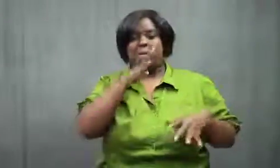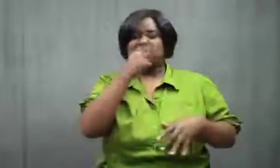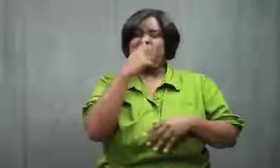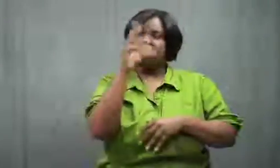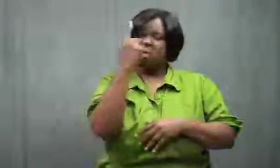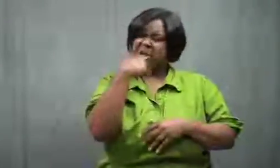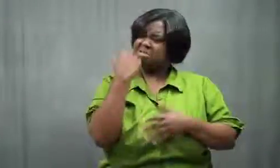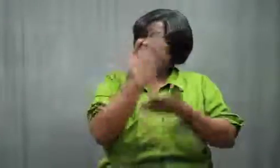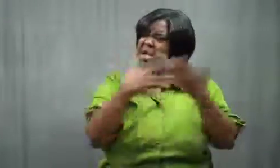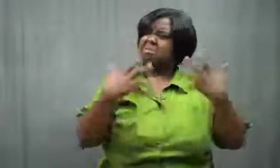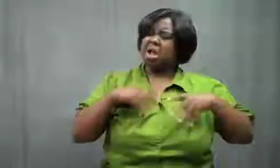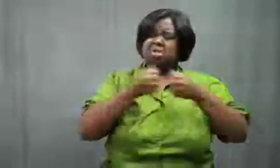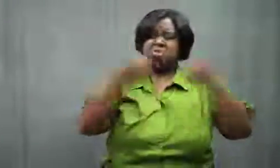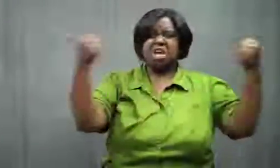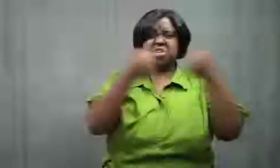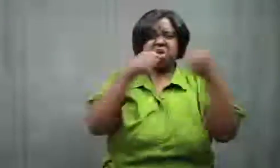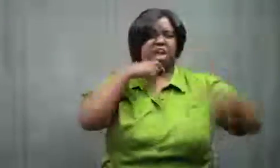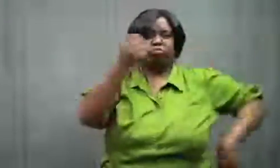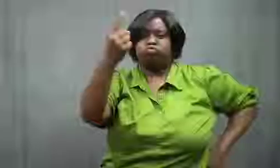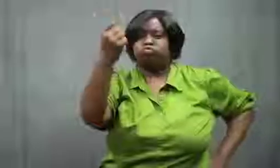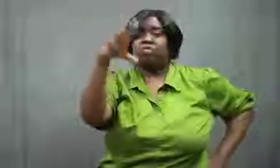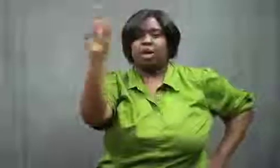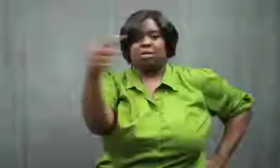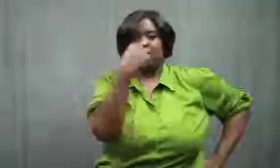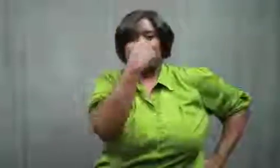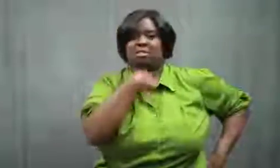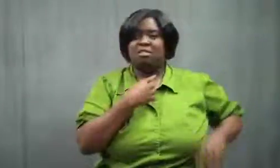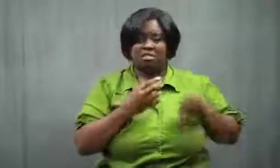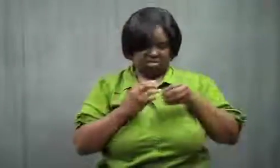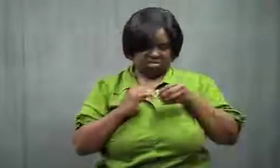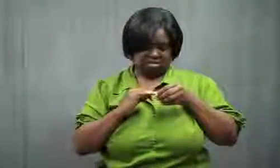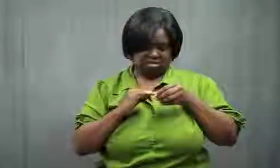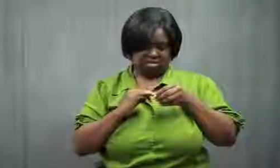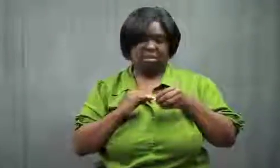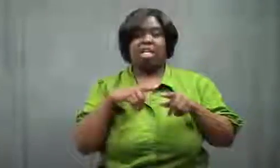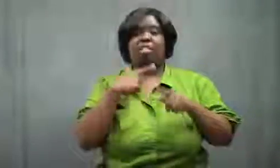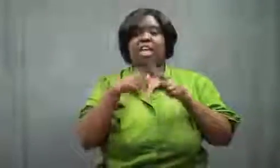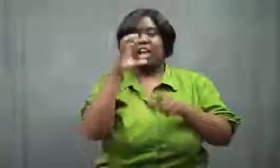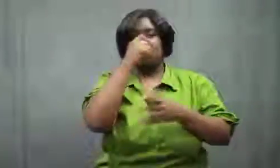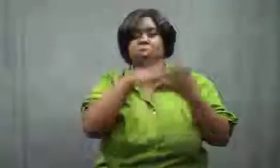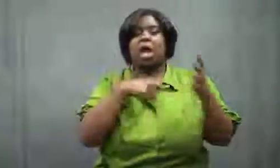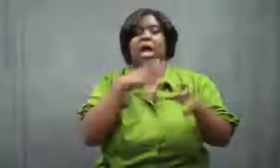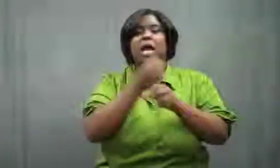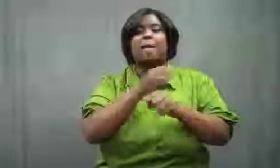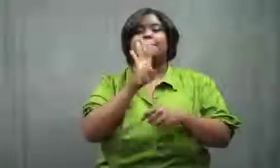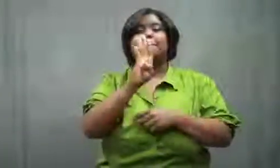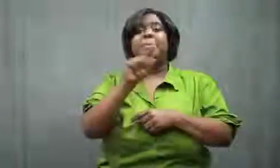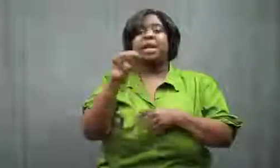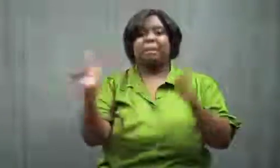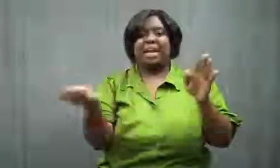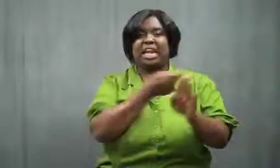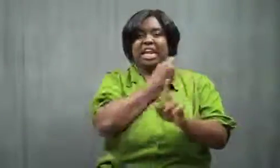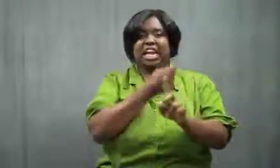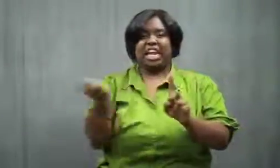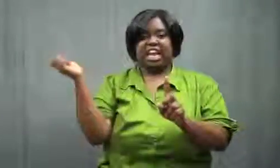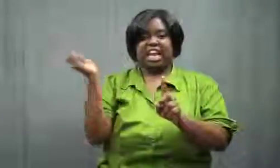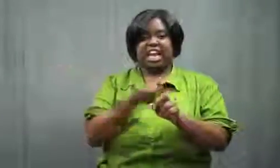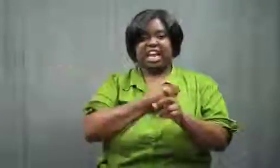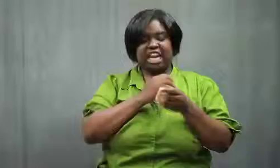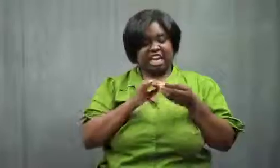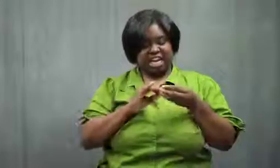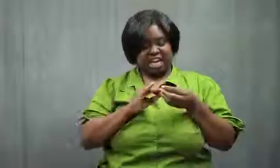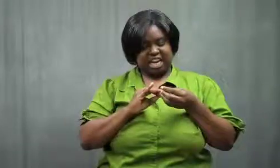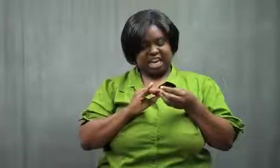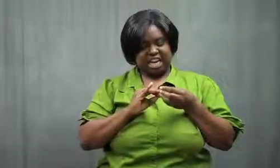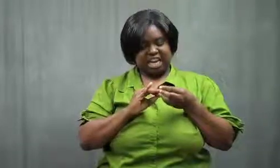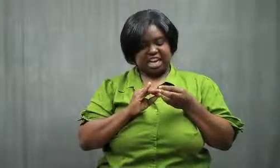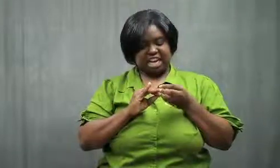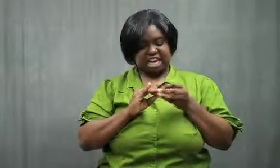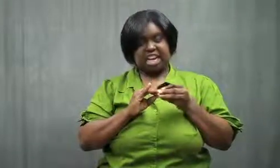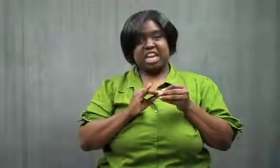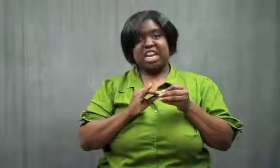She said, I wondered why some clothes seemed stretched out; it was you!"